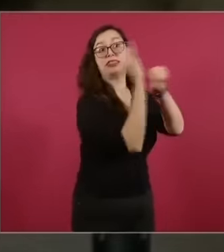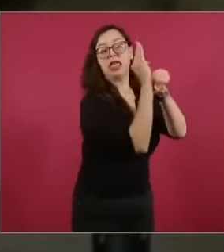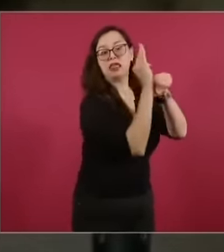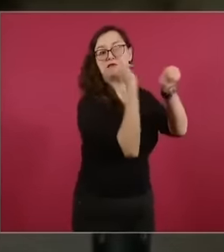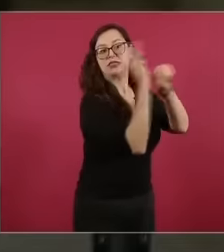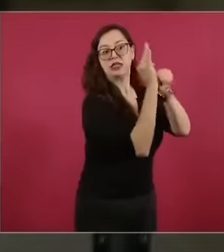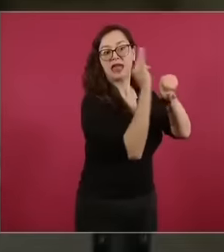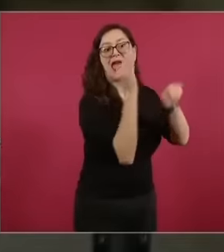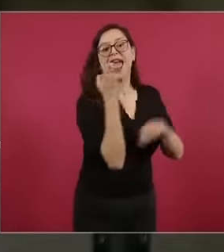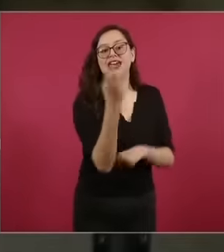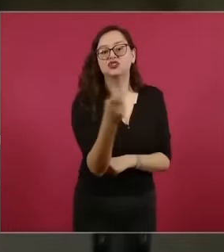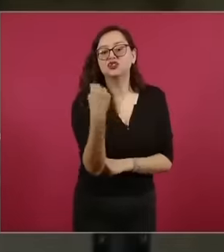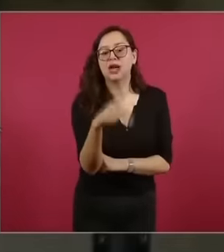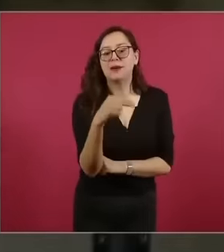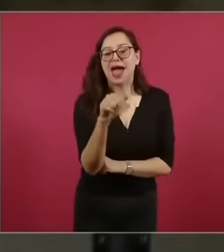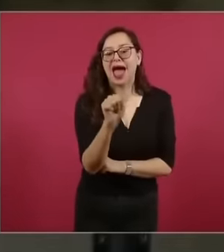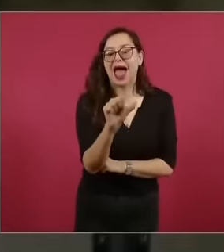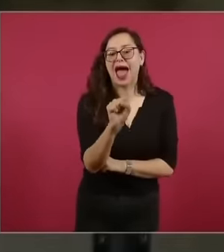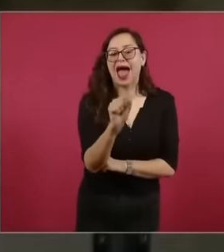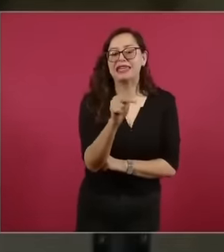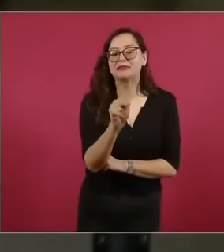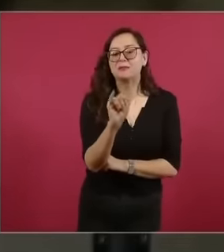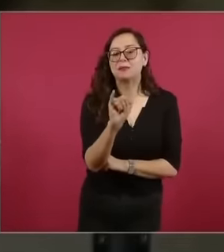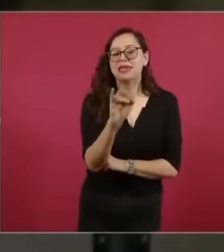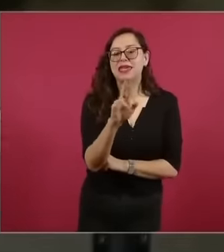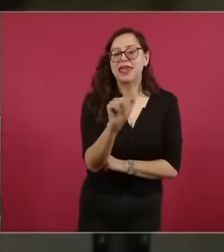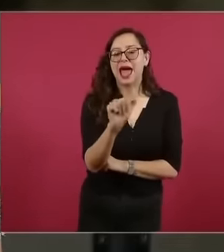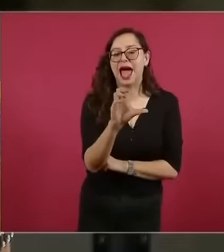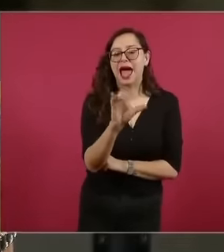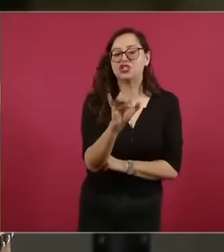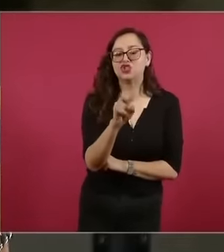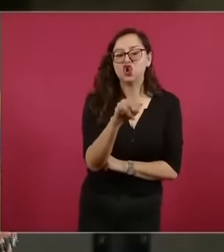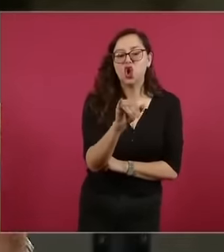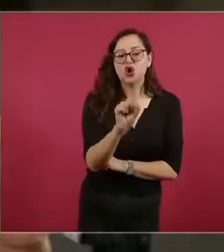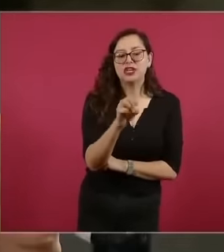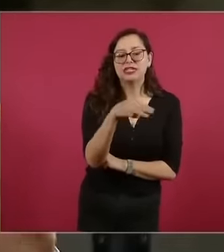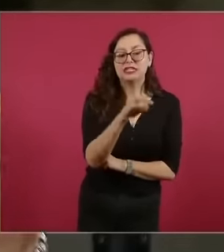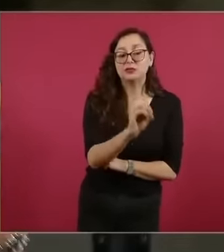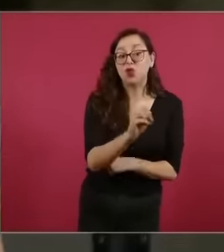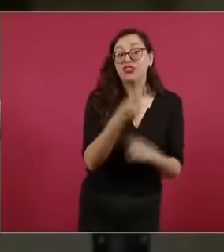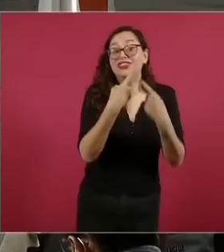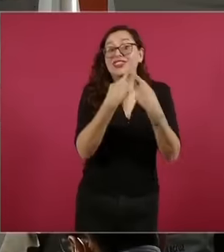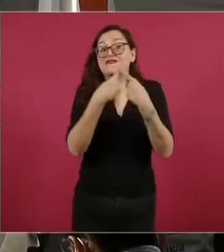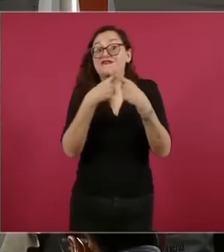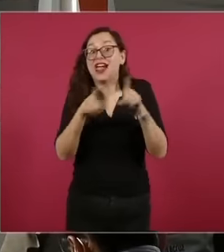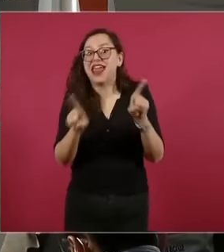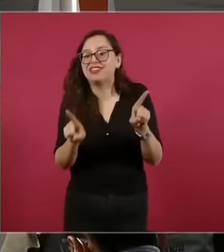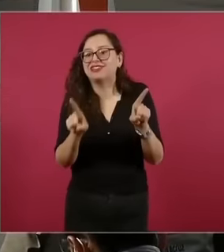have to have aspirations and when the president criticizes classism And how people have judged the